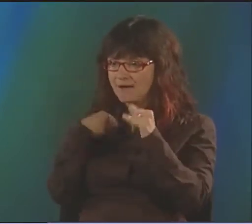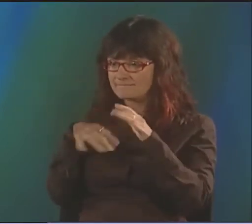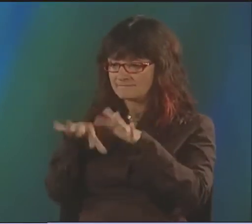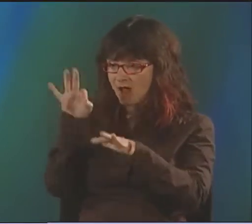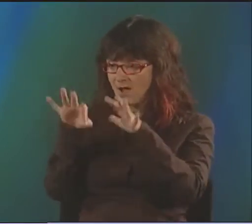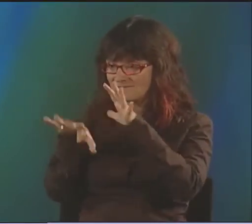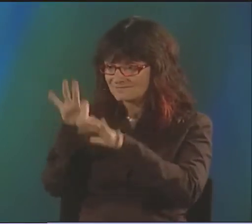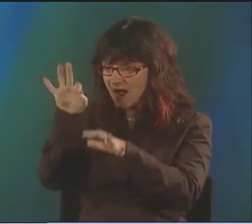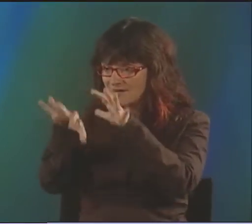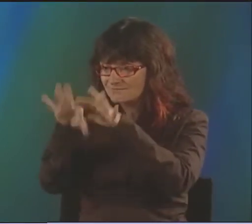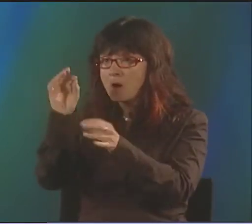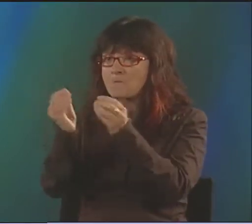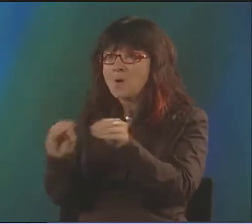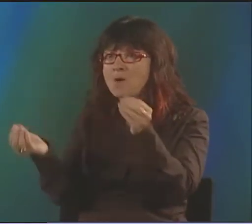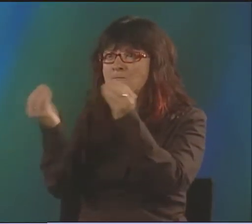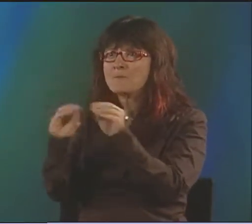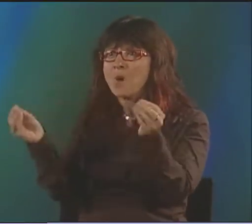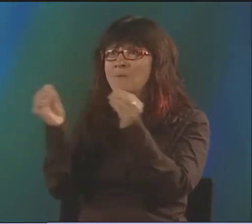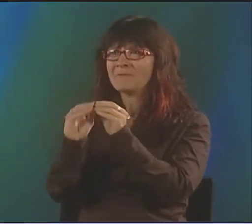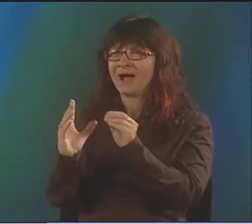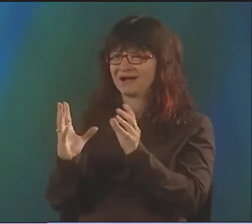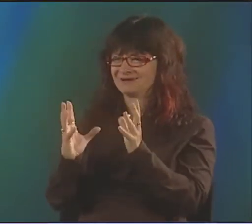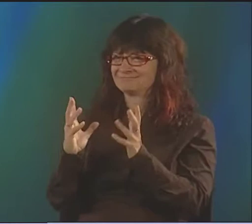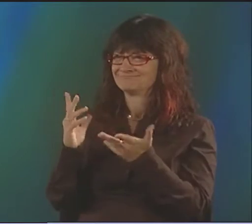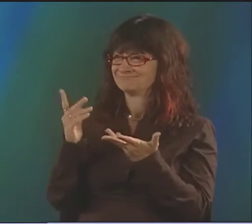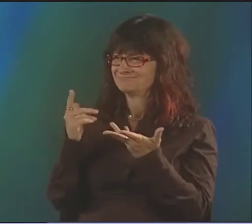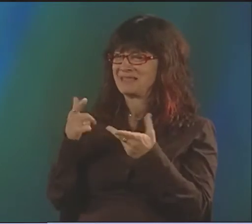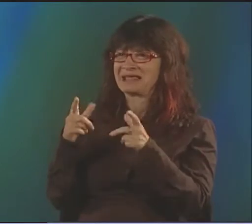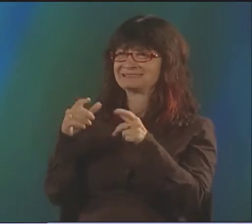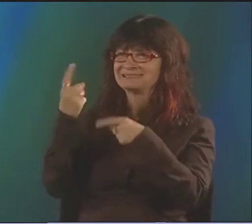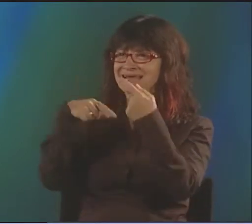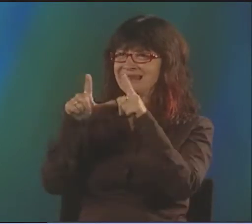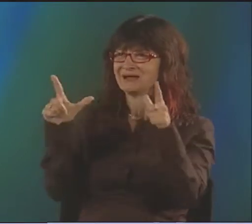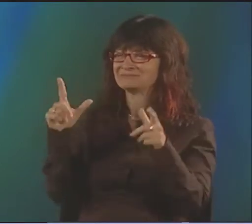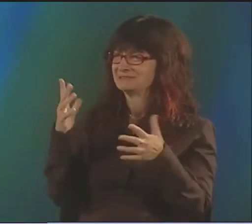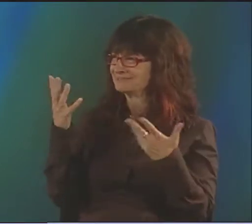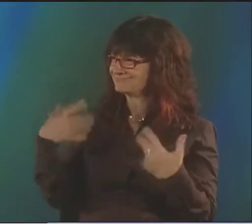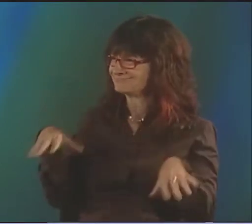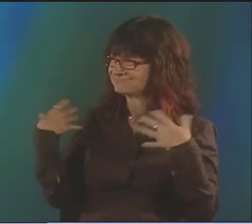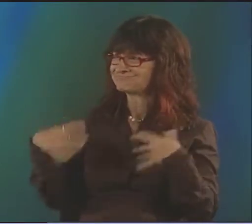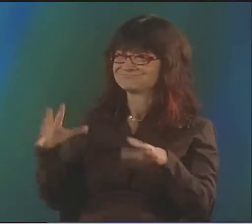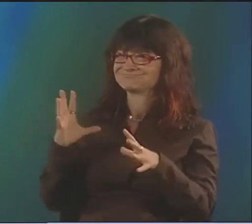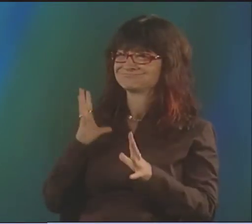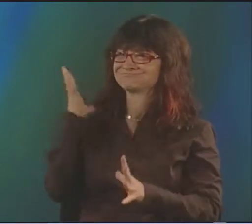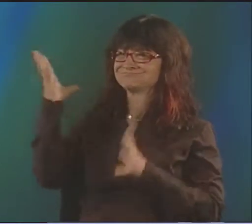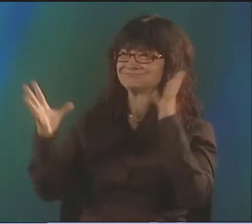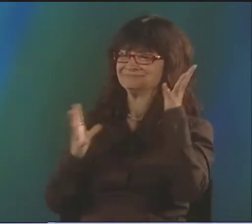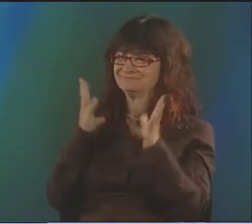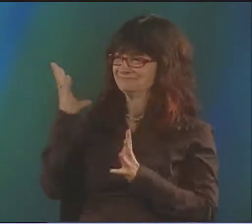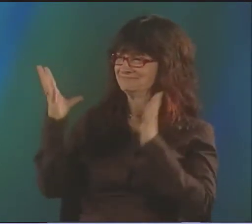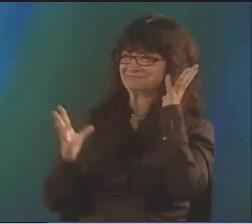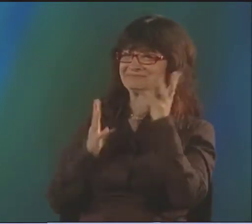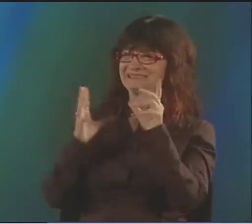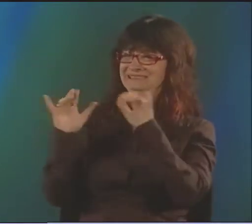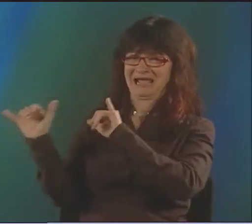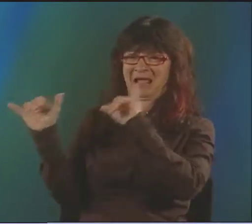AND IT'S VERY DIFFERENT THAN THE PROCESS OF BECOMING A POET BECAUSE THROUGH POETRY I'VE FOUND SO MUCH MORE RICHNESS.